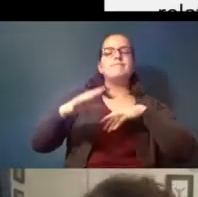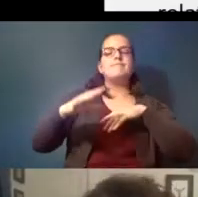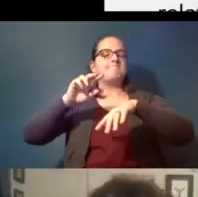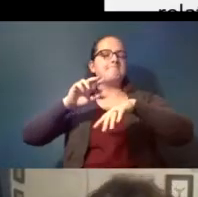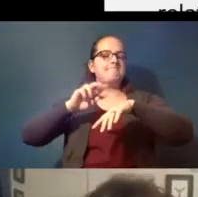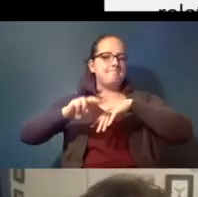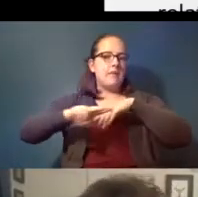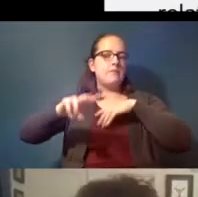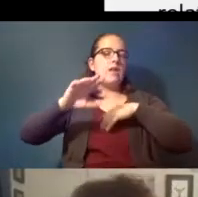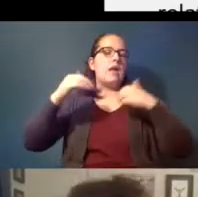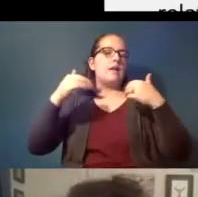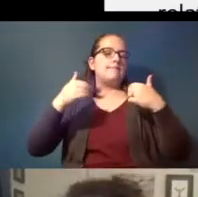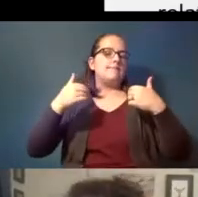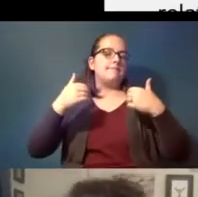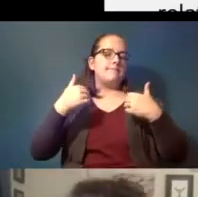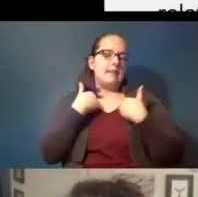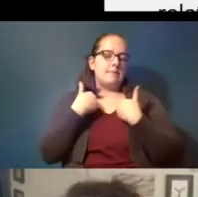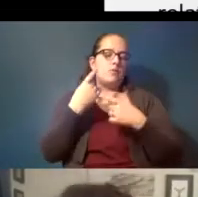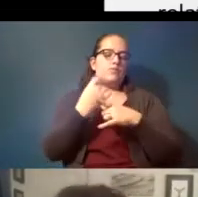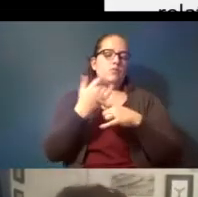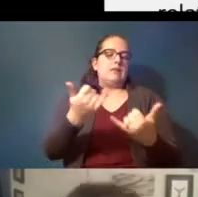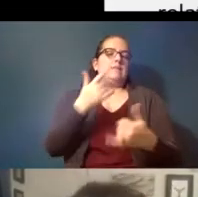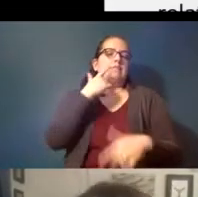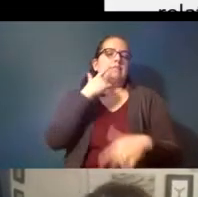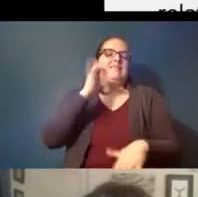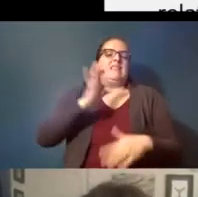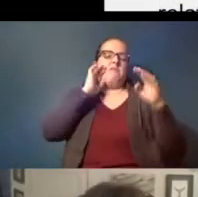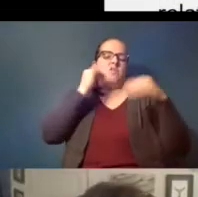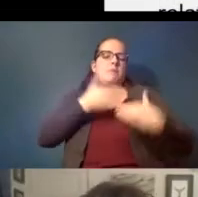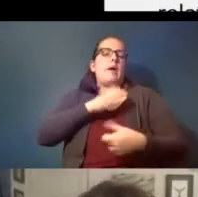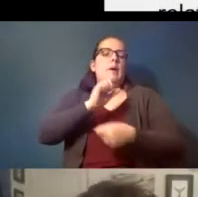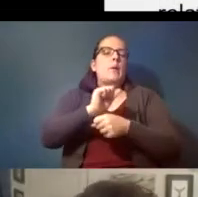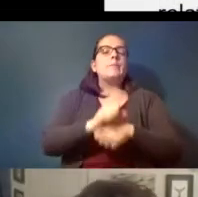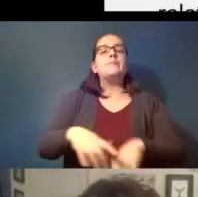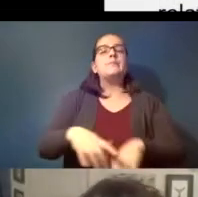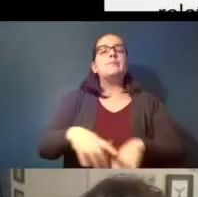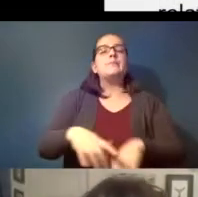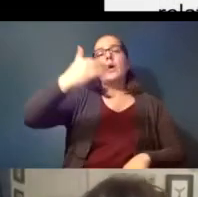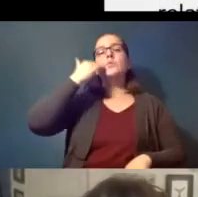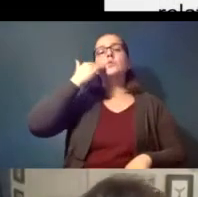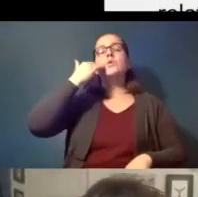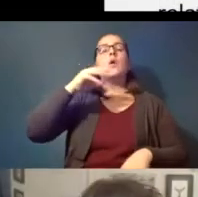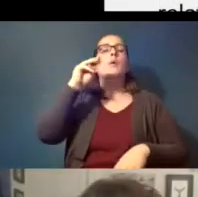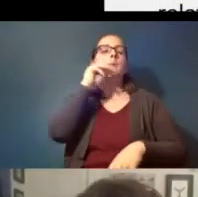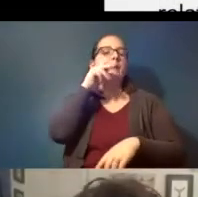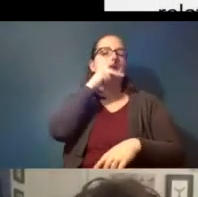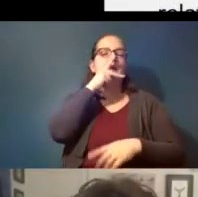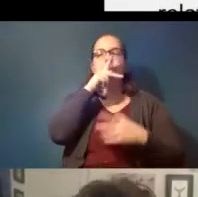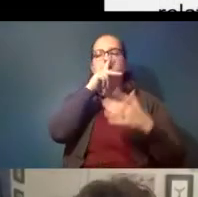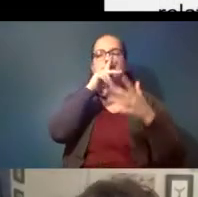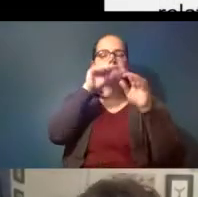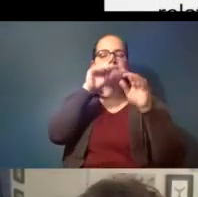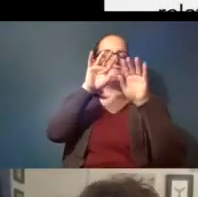because that's the focus of my work so we know microplastics are just ubiquitous in the ocean